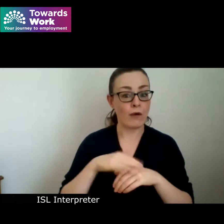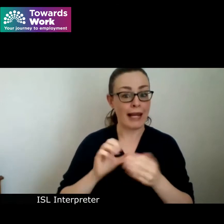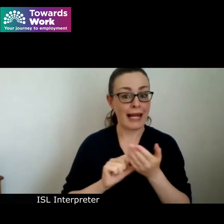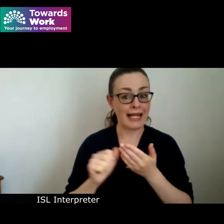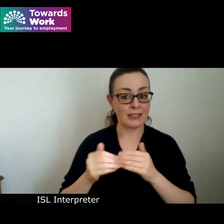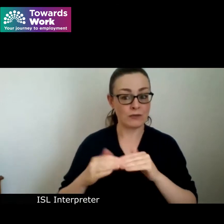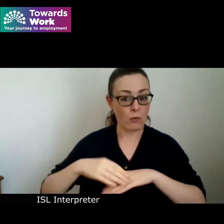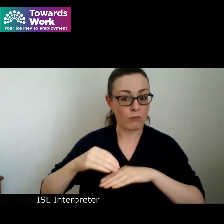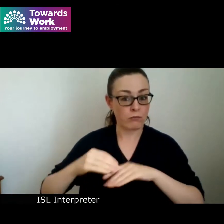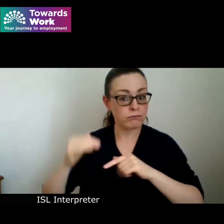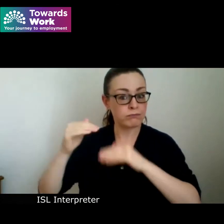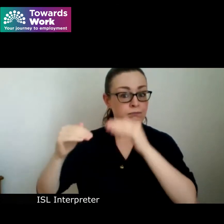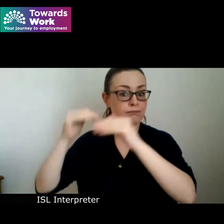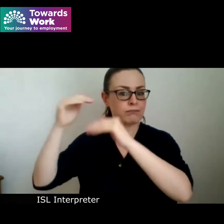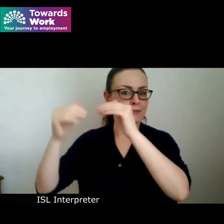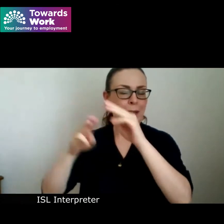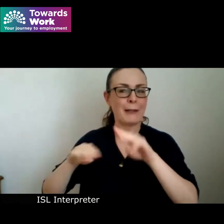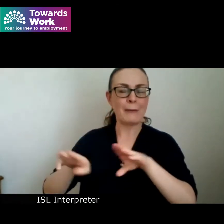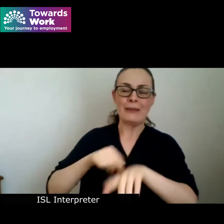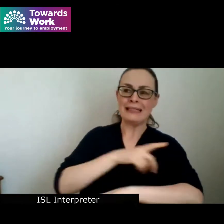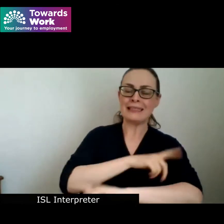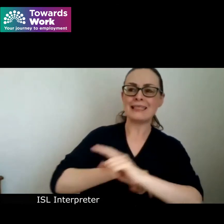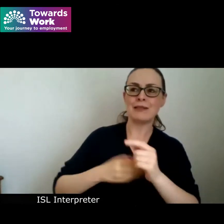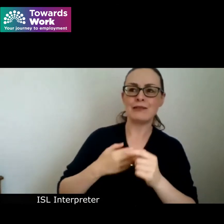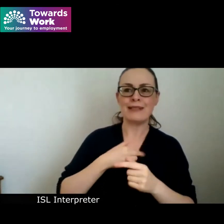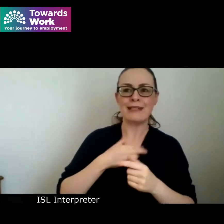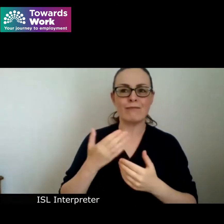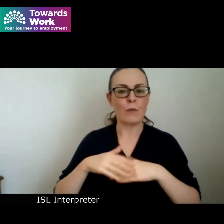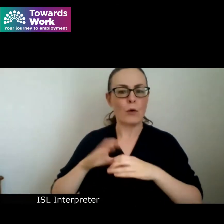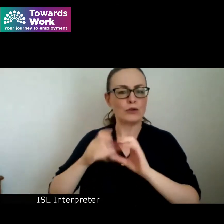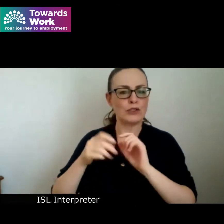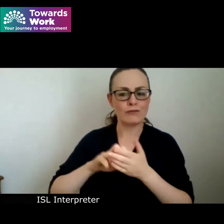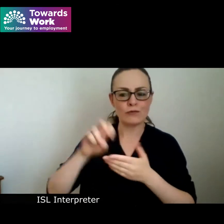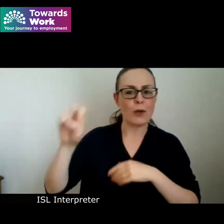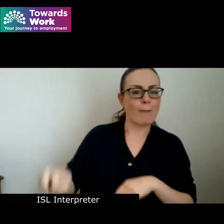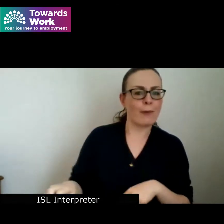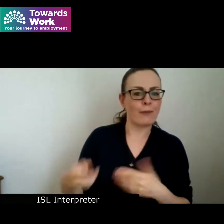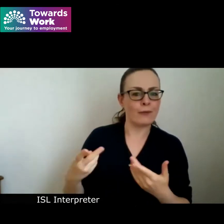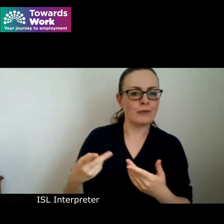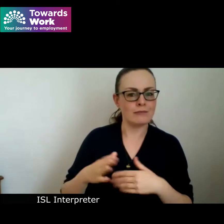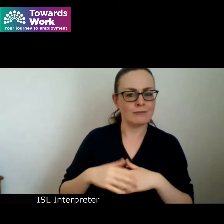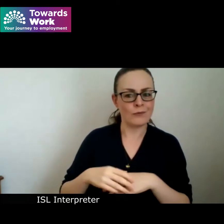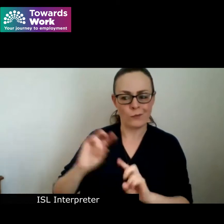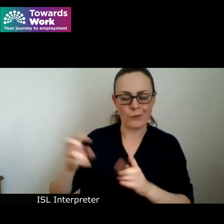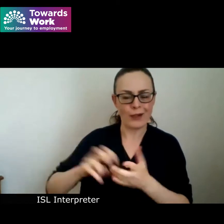people with disabilities are more likely to drop out of employment faster than their counterparts